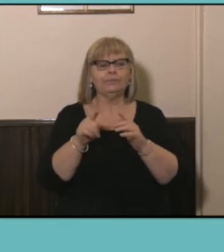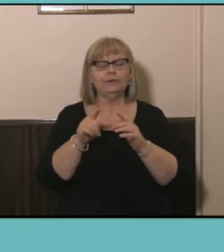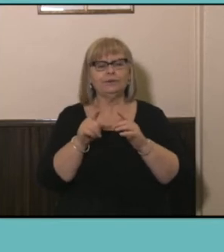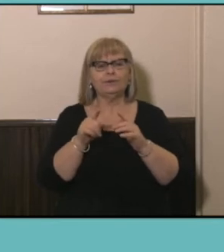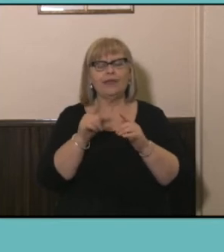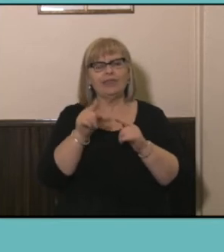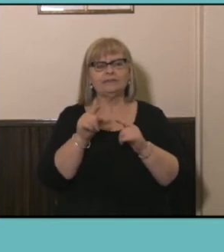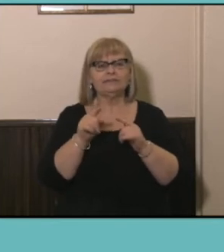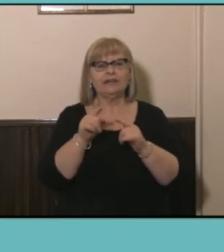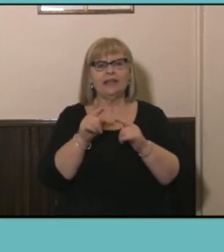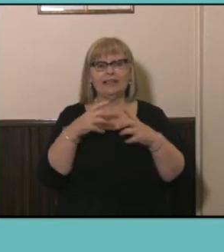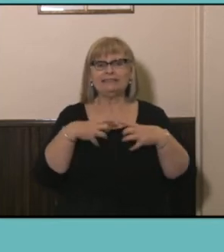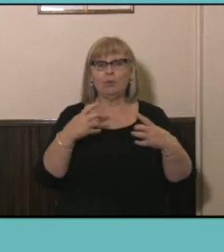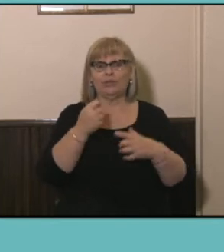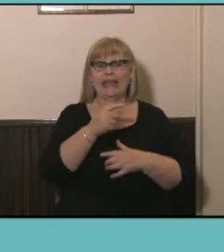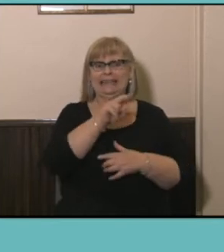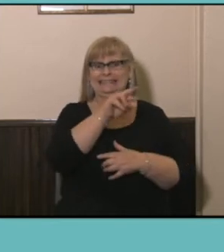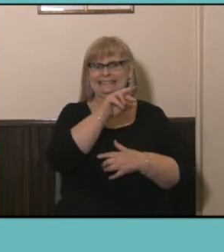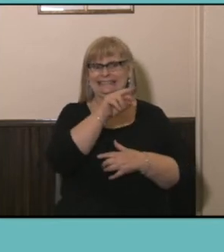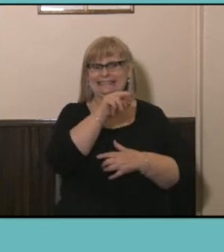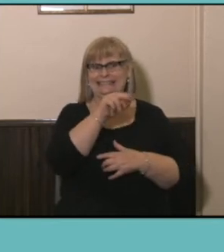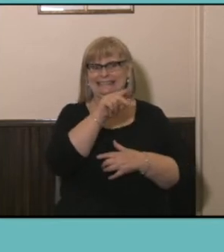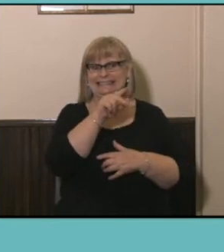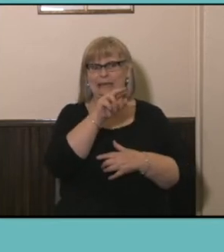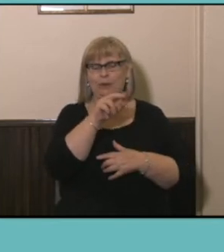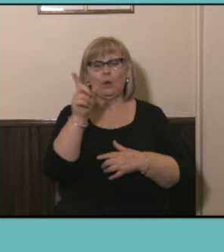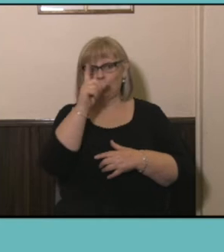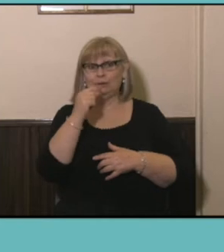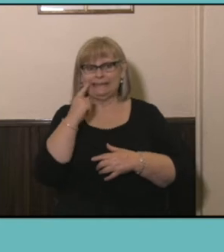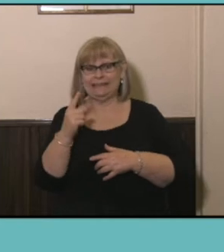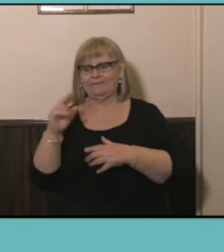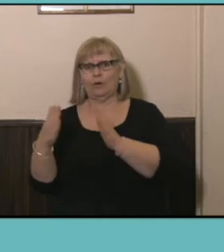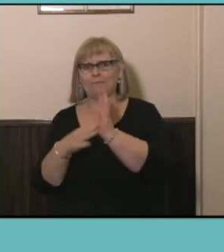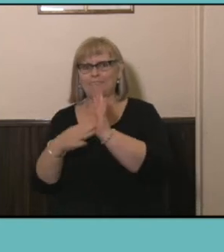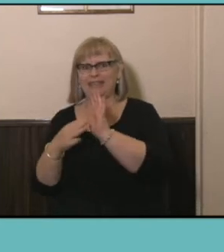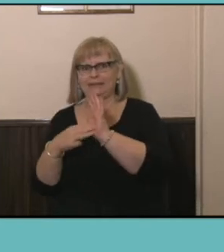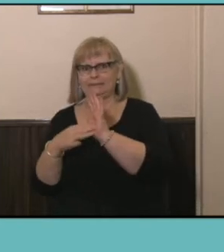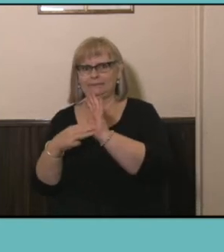is more than double what you can see for mothers, so we're comparing the green